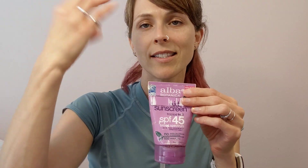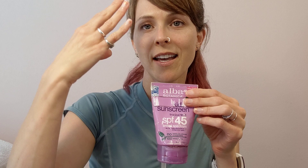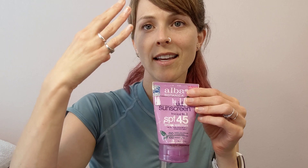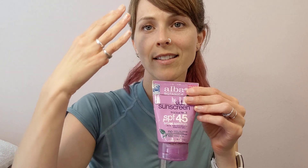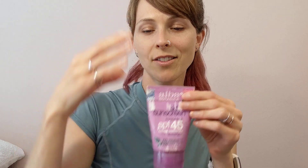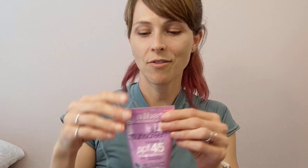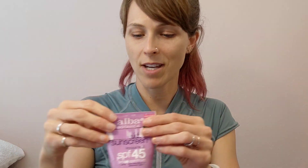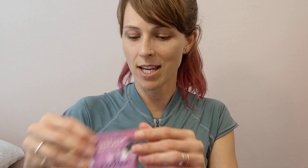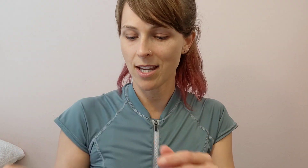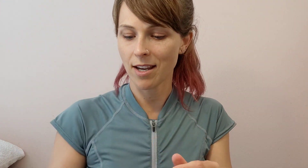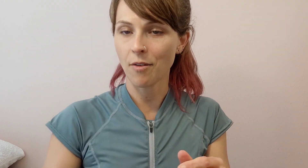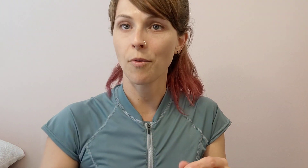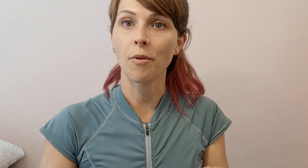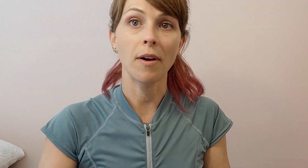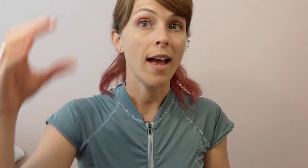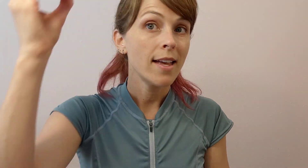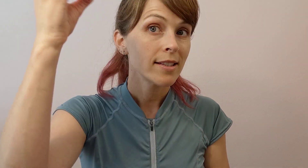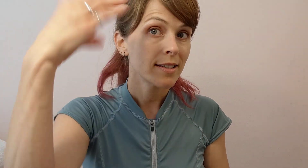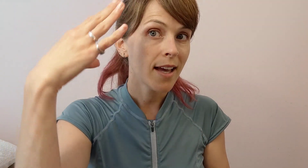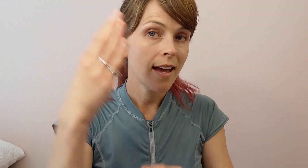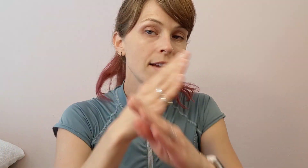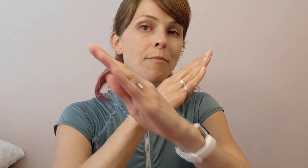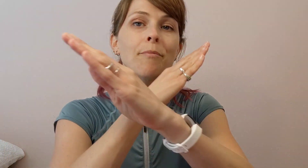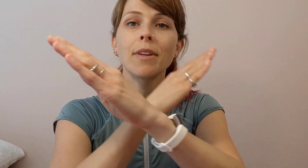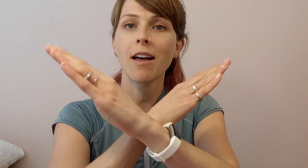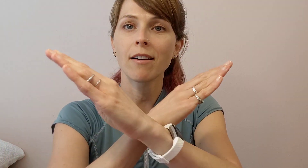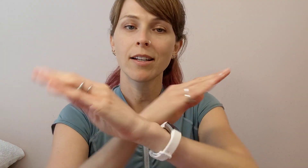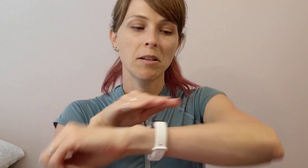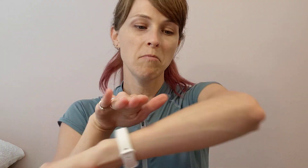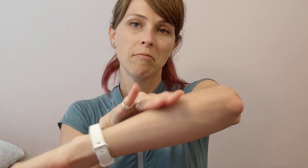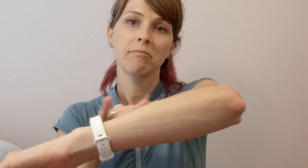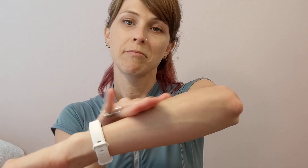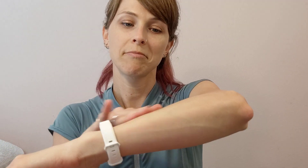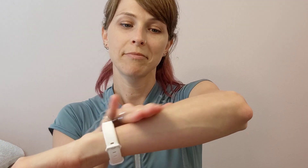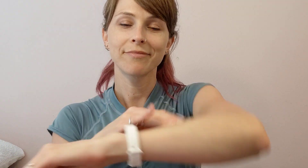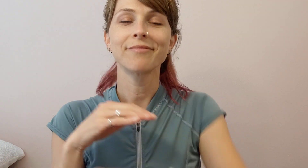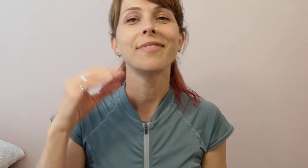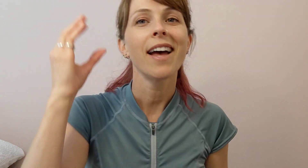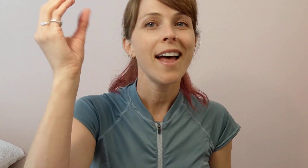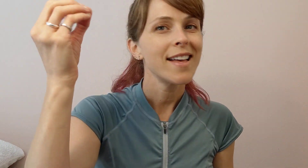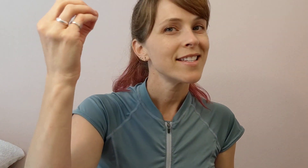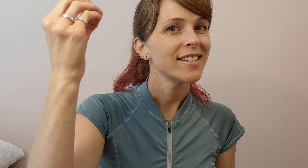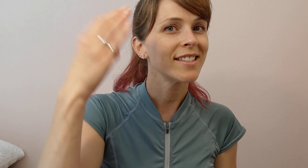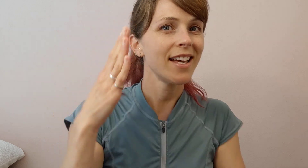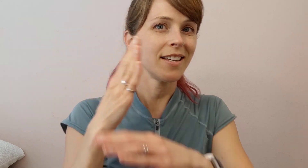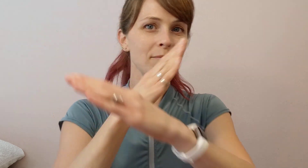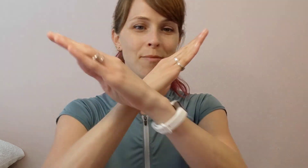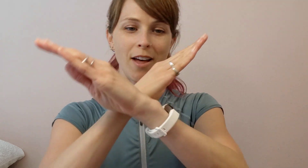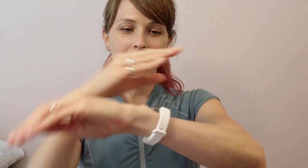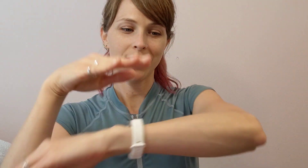Sunscreen or sun block. (Shows classifier for putting on.) Sun block.